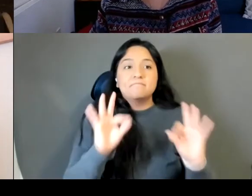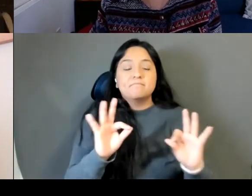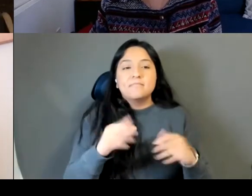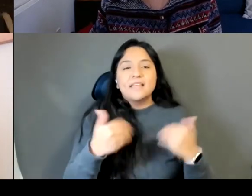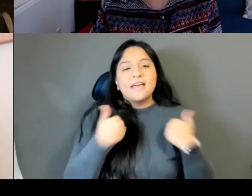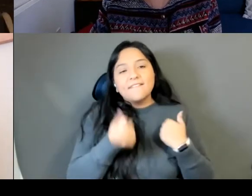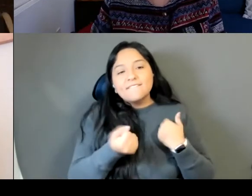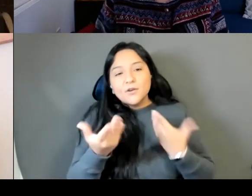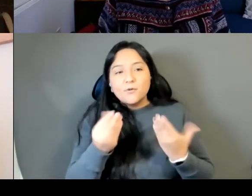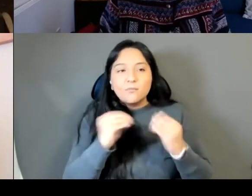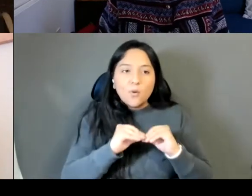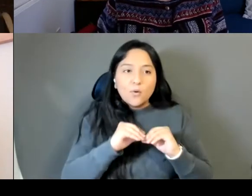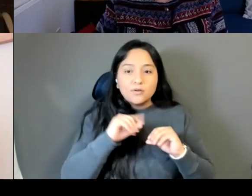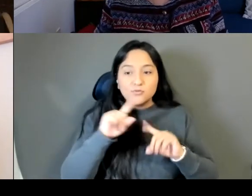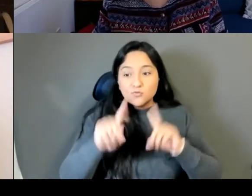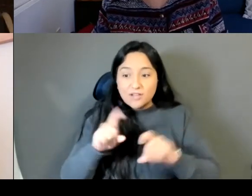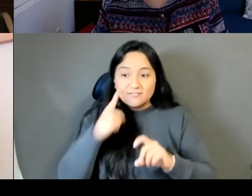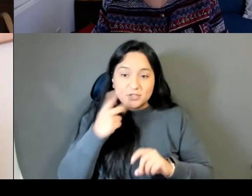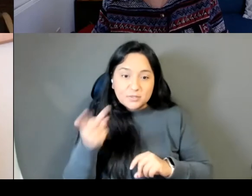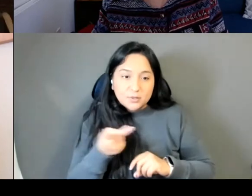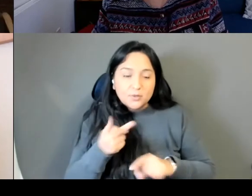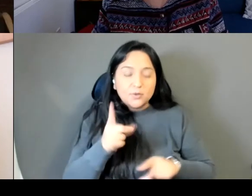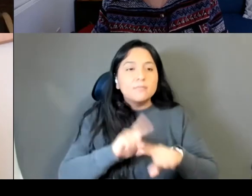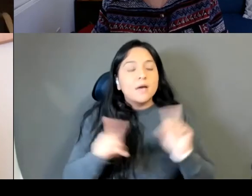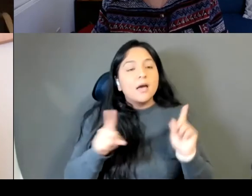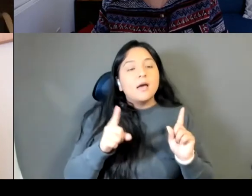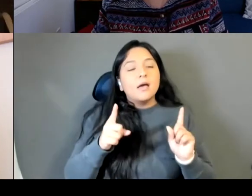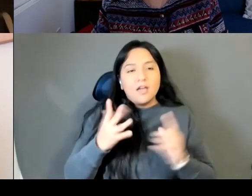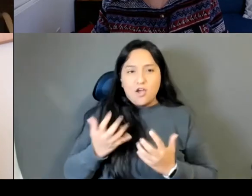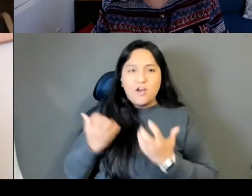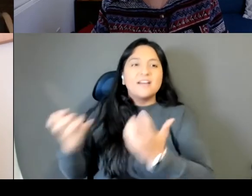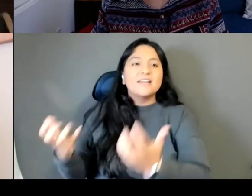theory but to our audience members we do want to do audience q&a In just a moment.